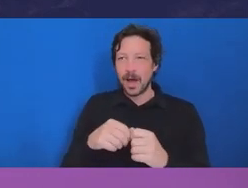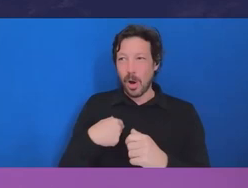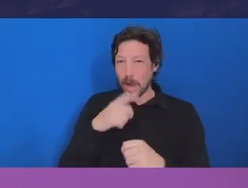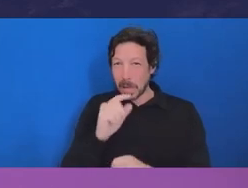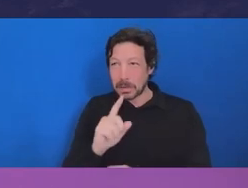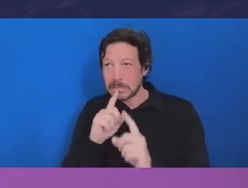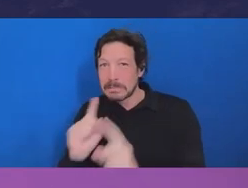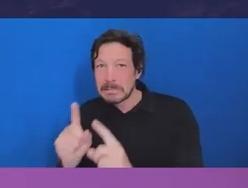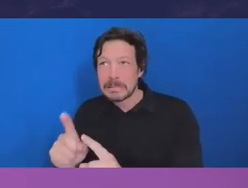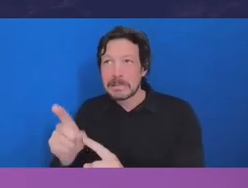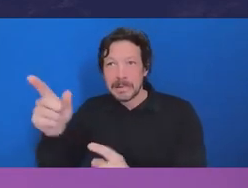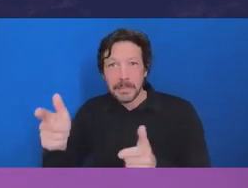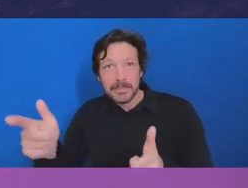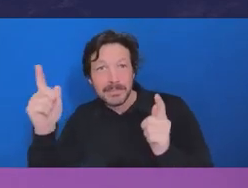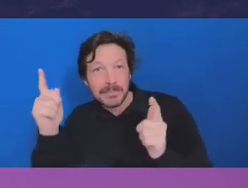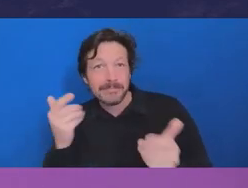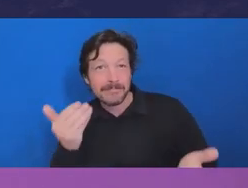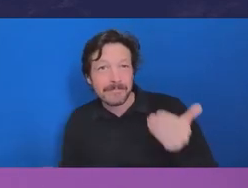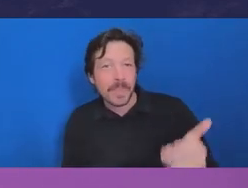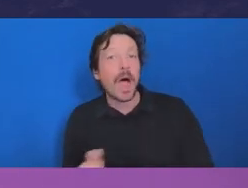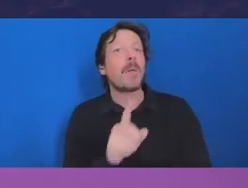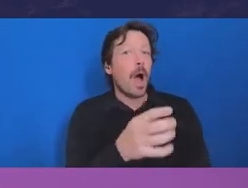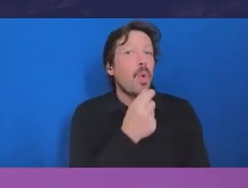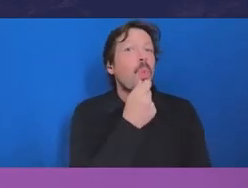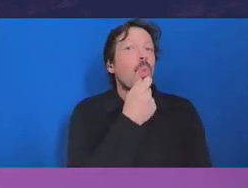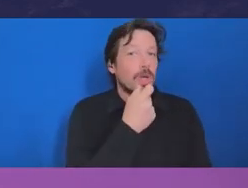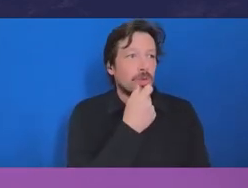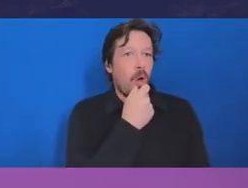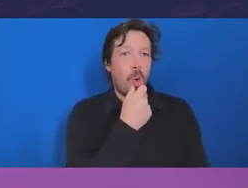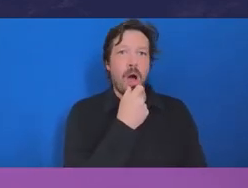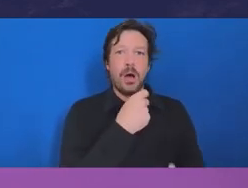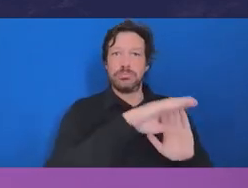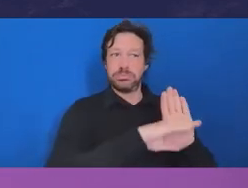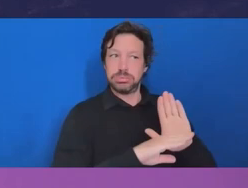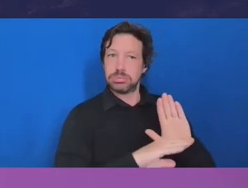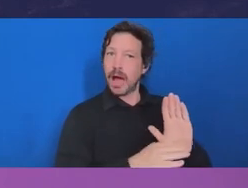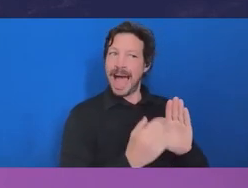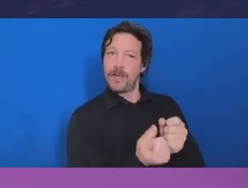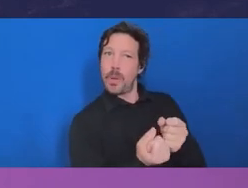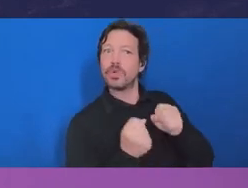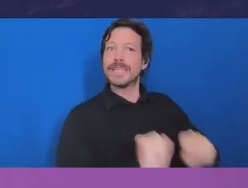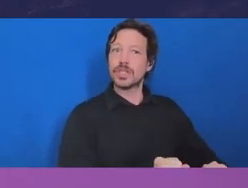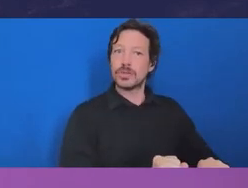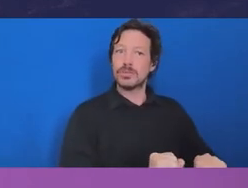the whistleblower regime does provide protections and anonymity for people who want to